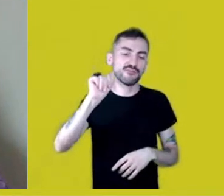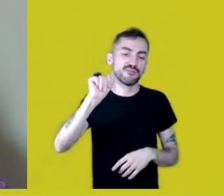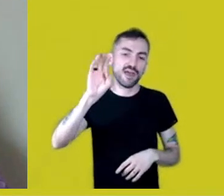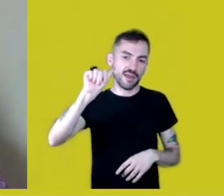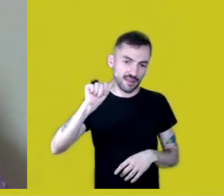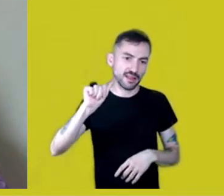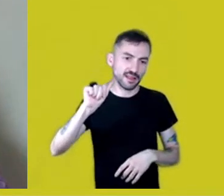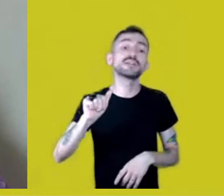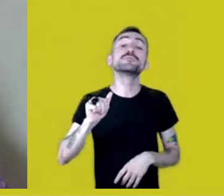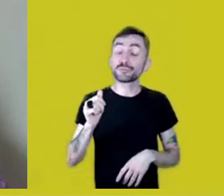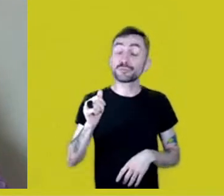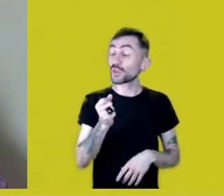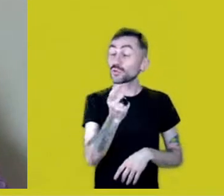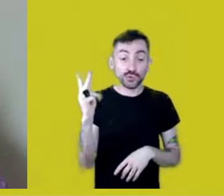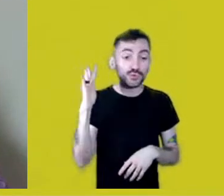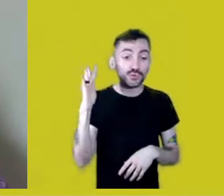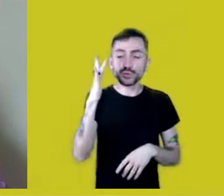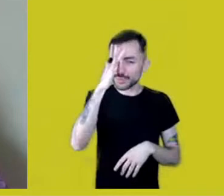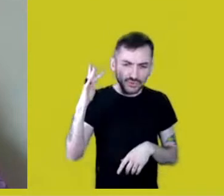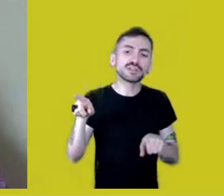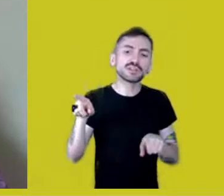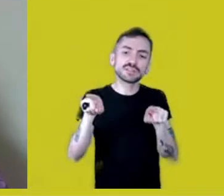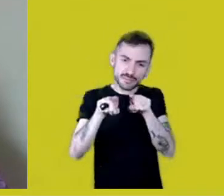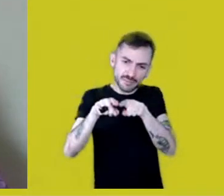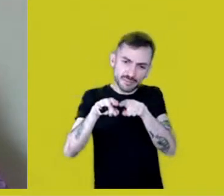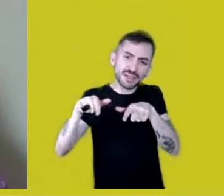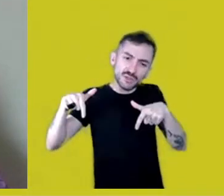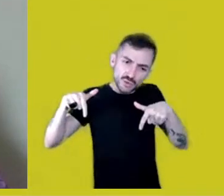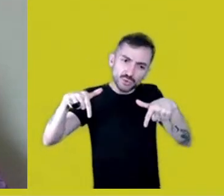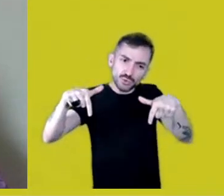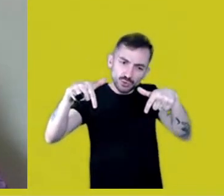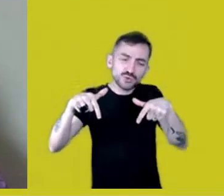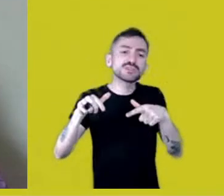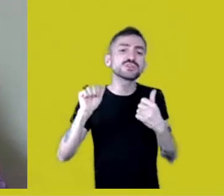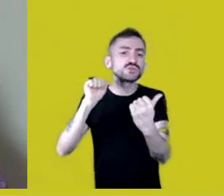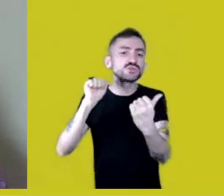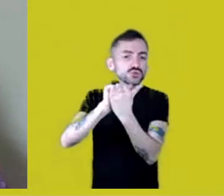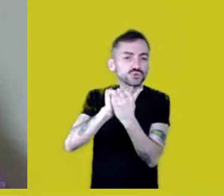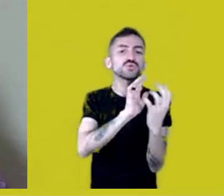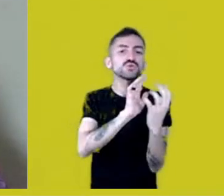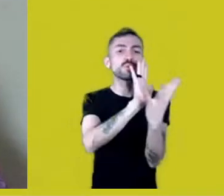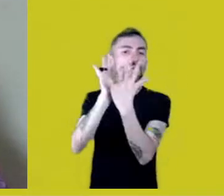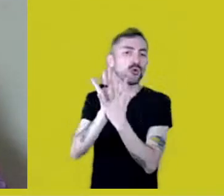they’ve been struggling shoulder to shoulder with the Natives for years